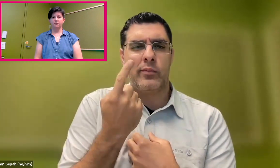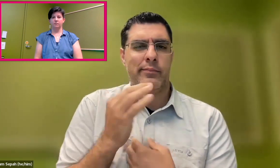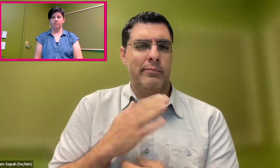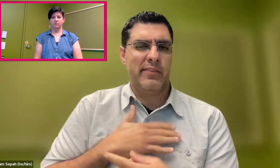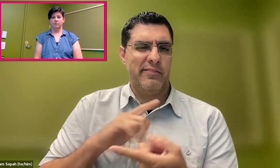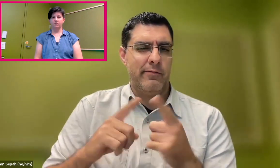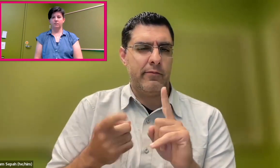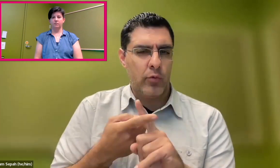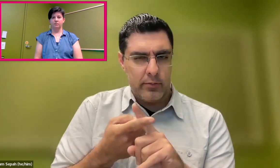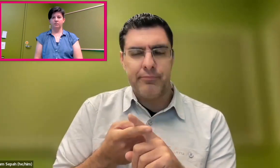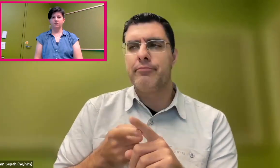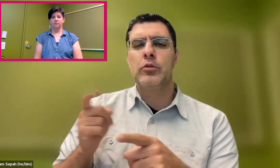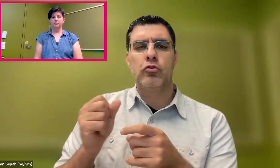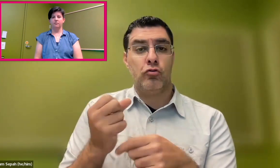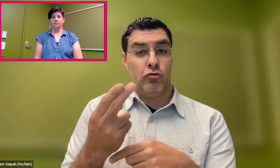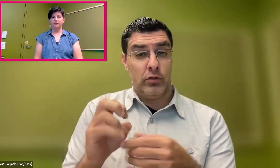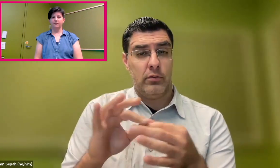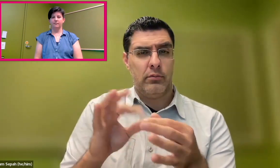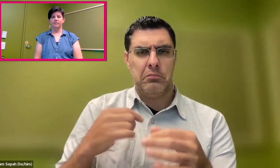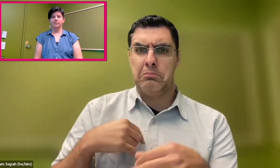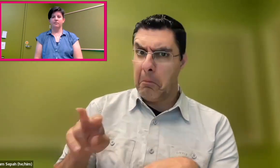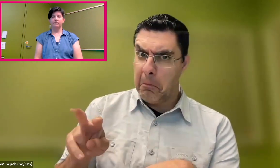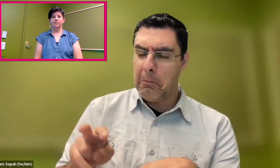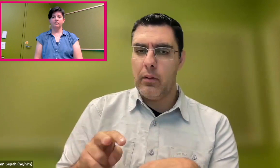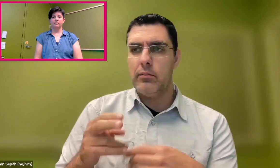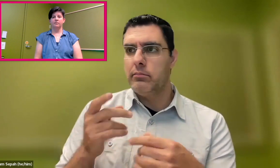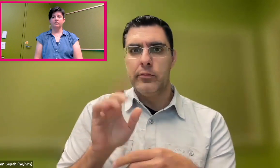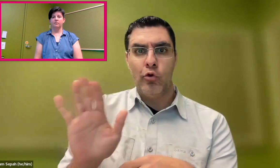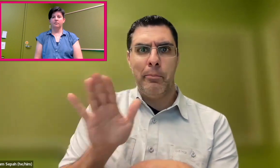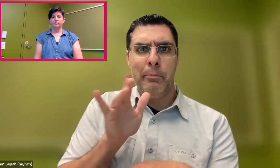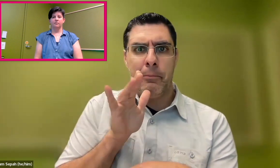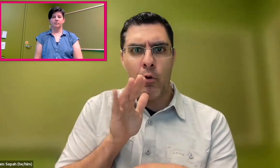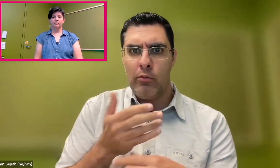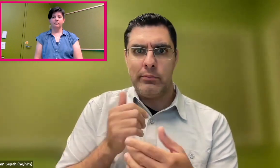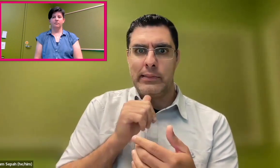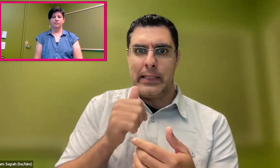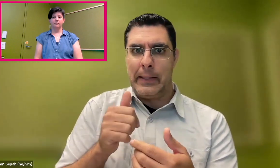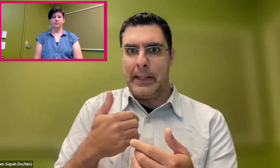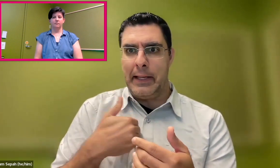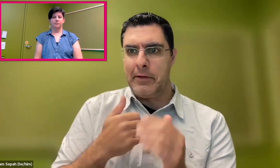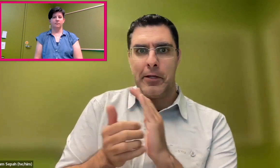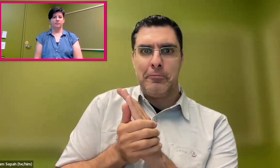revolutionizing people's lives. I have a friend who made a comment that was interesting to me.